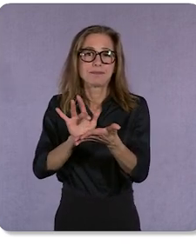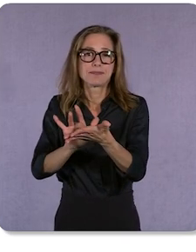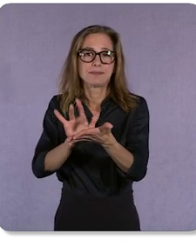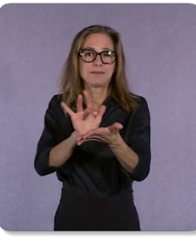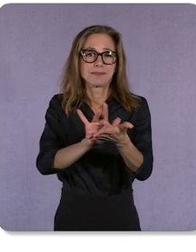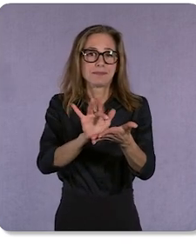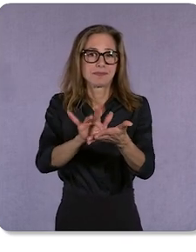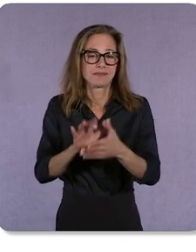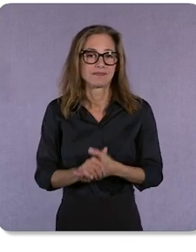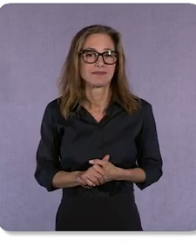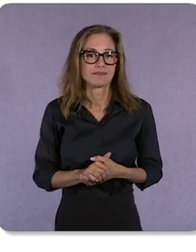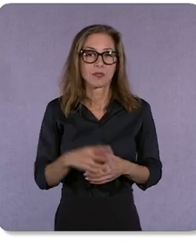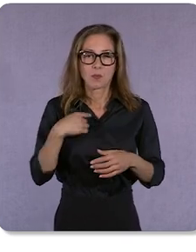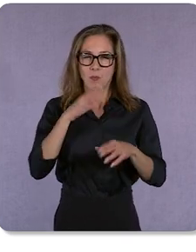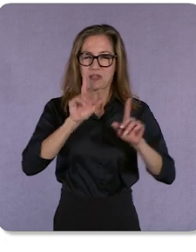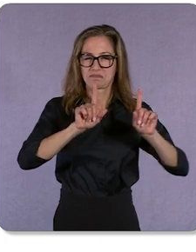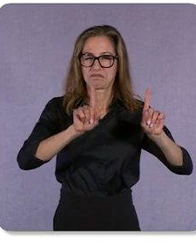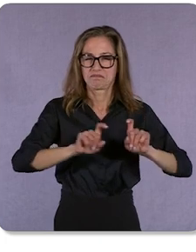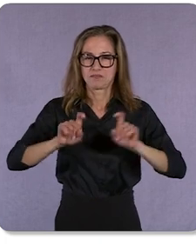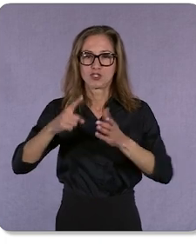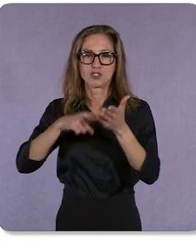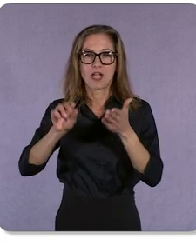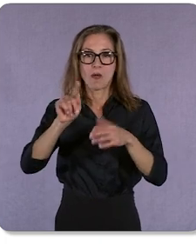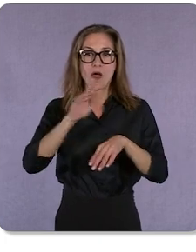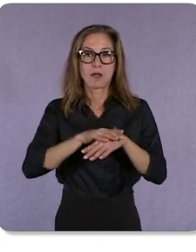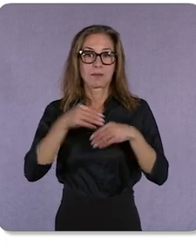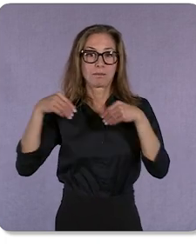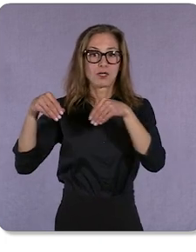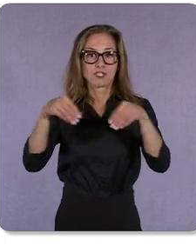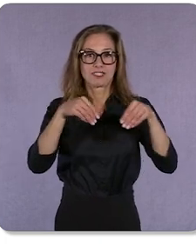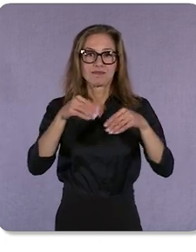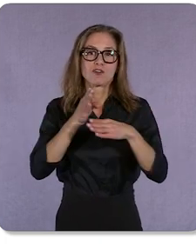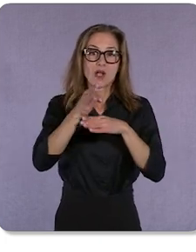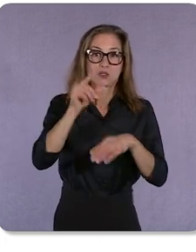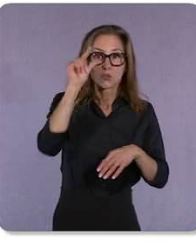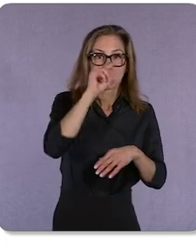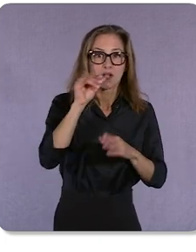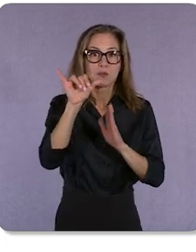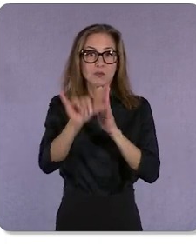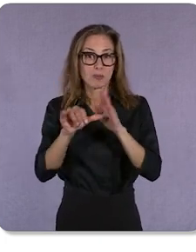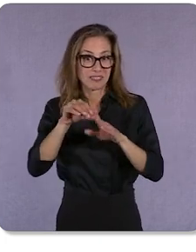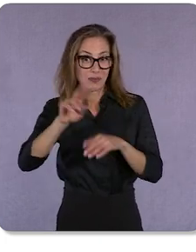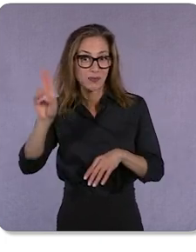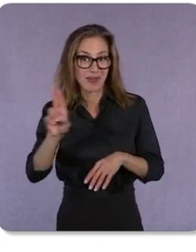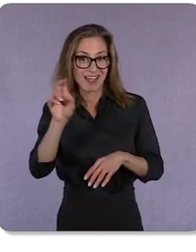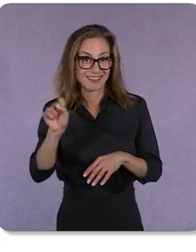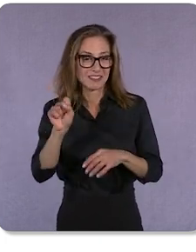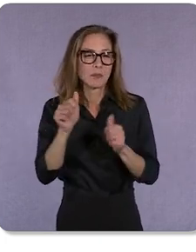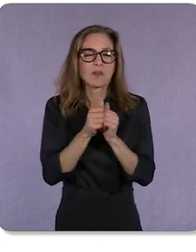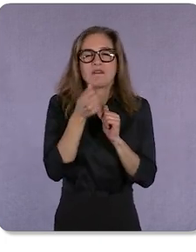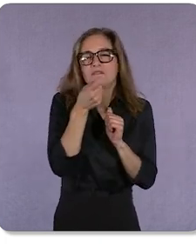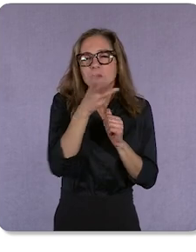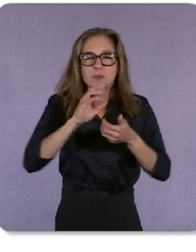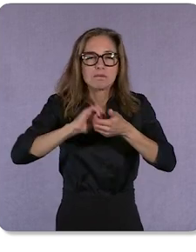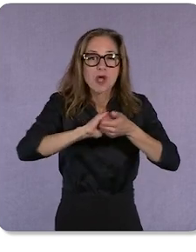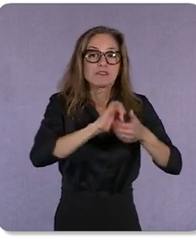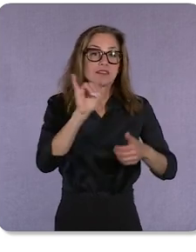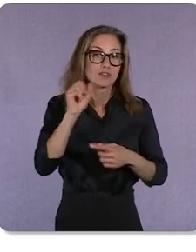We will be piloting Checkout on Merchant across Google and YouTube in the US, with a few select partners like Shopify and Walmart...and will share more in the coming months.